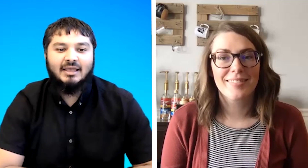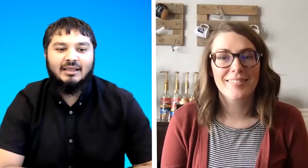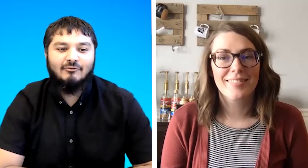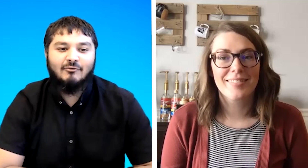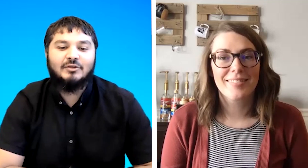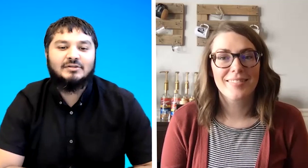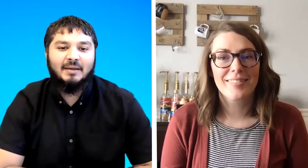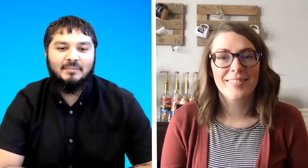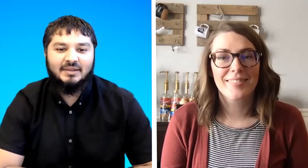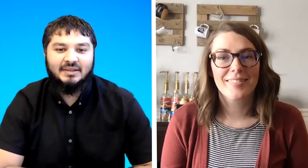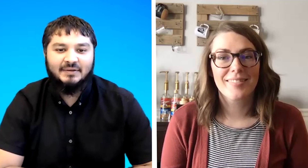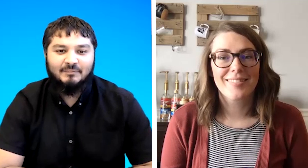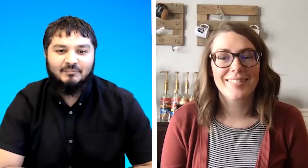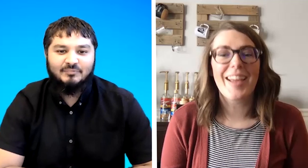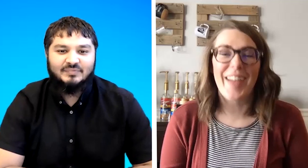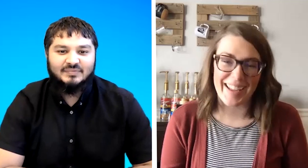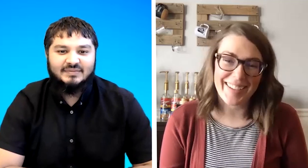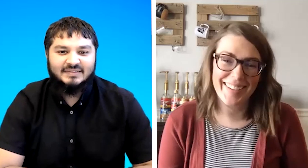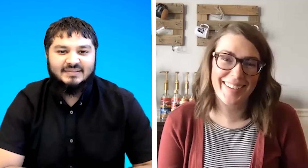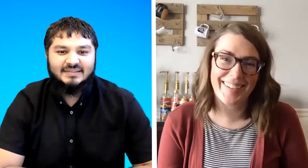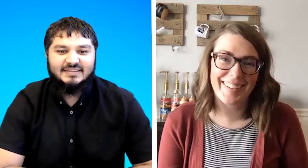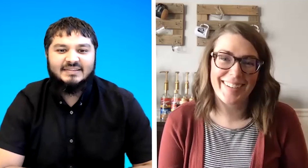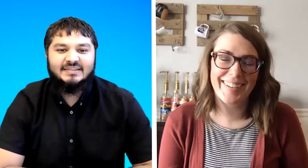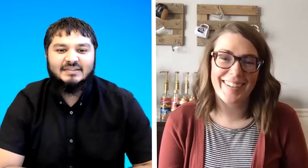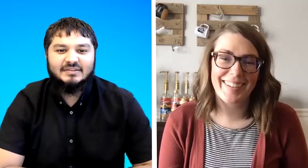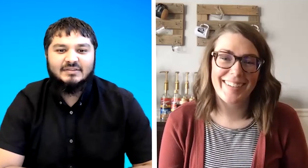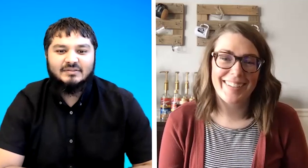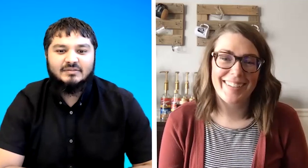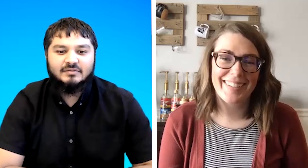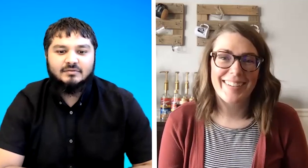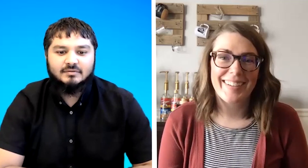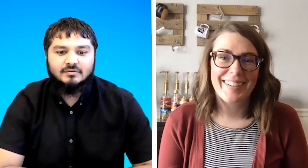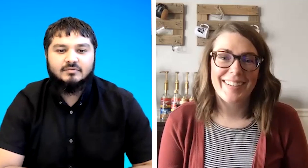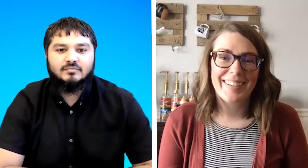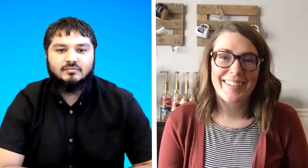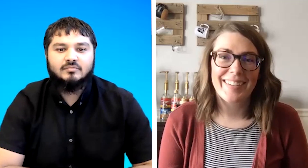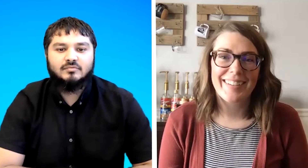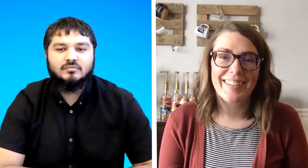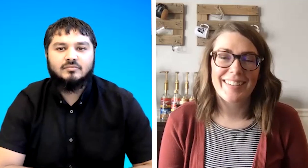give you for the time being okay there are there are other centers and other organizations uh